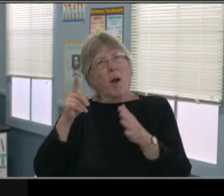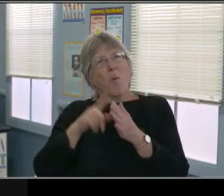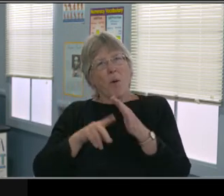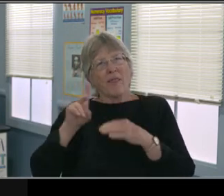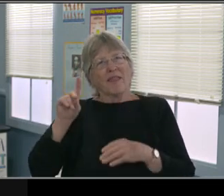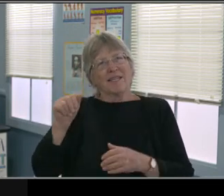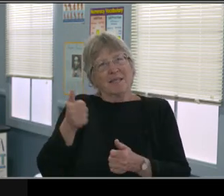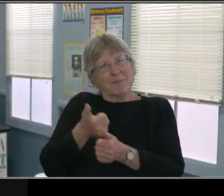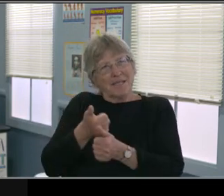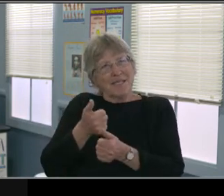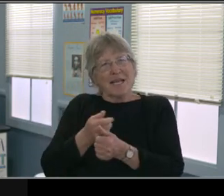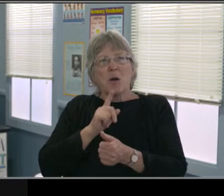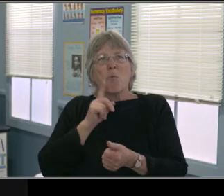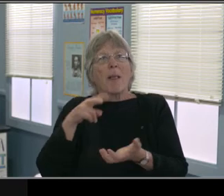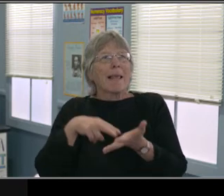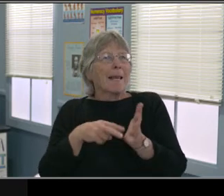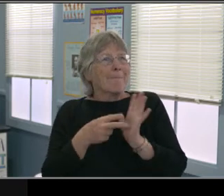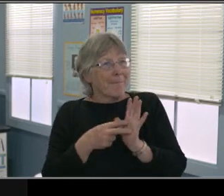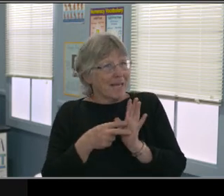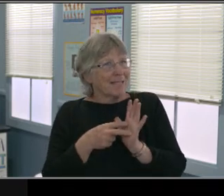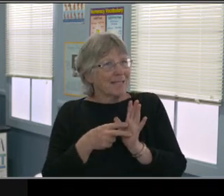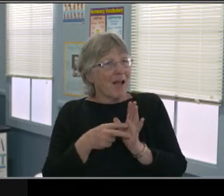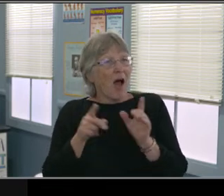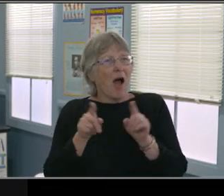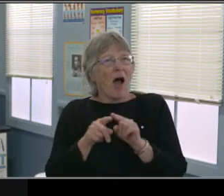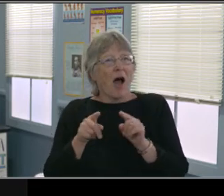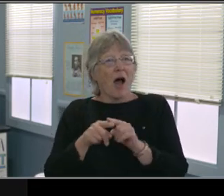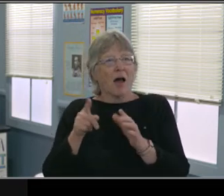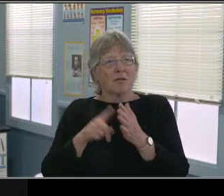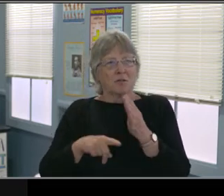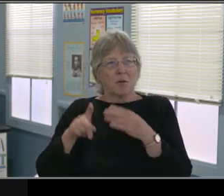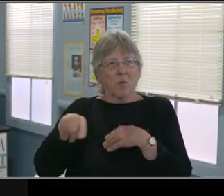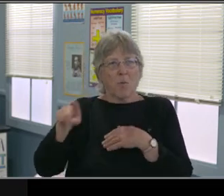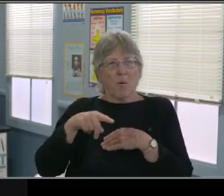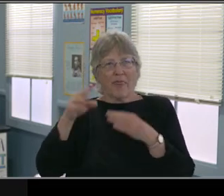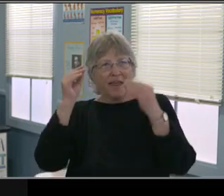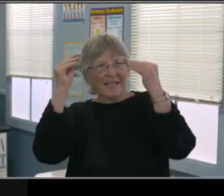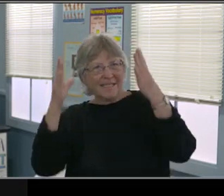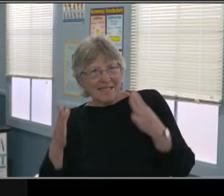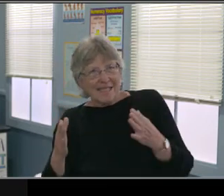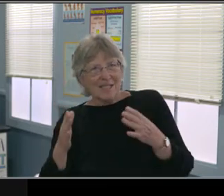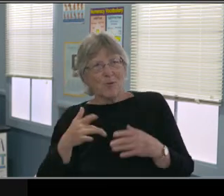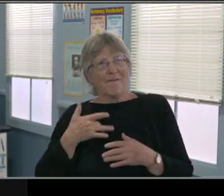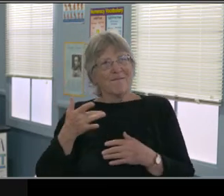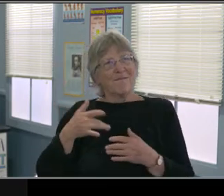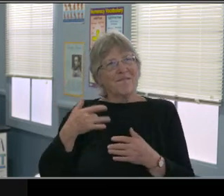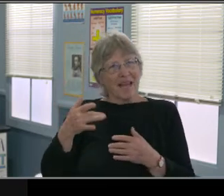and becoming teachers, teacher aides, occupational speech and physical therapist or extensions of.